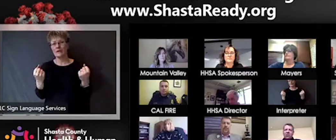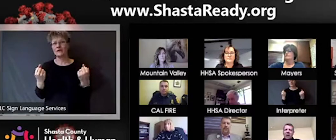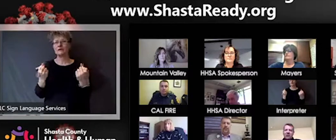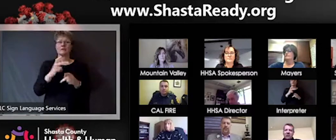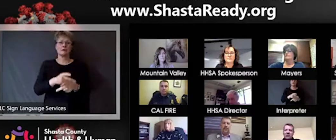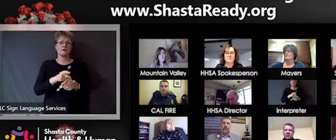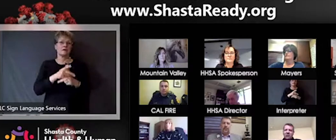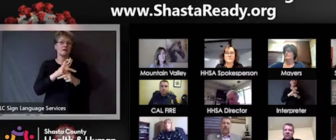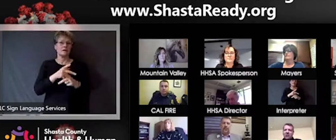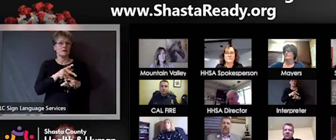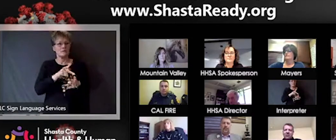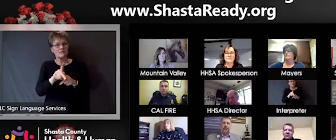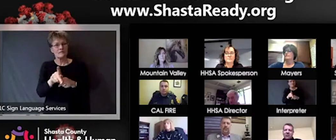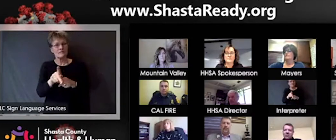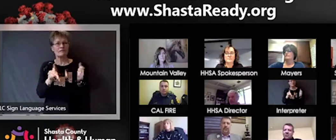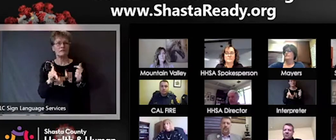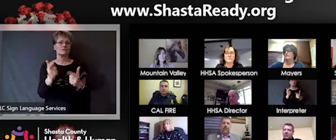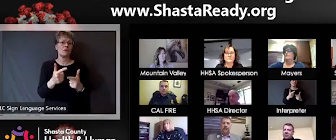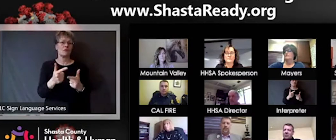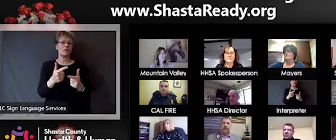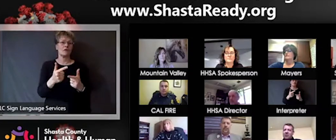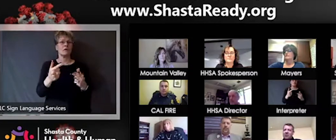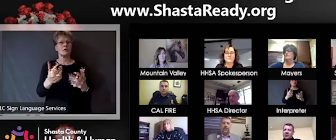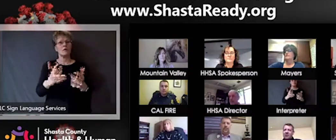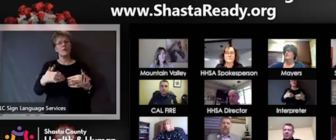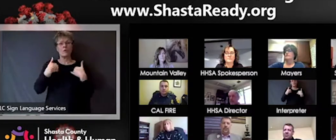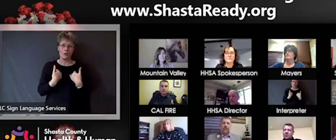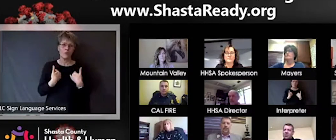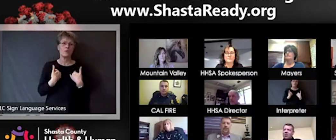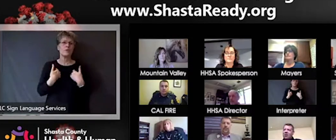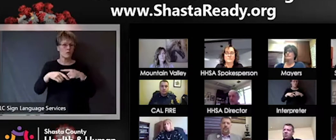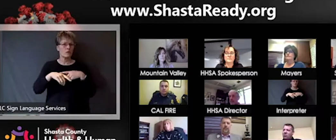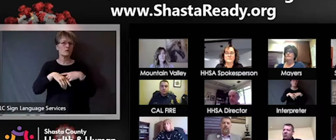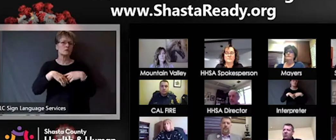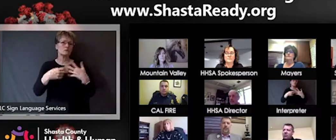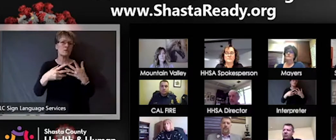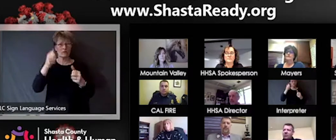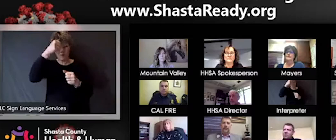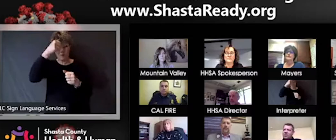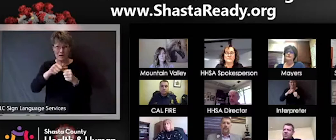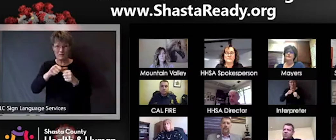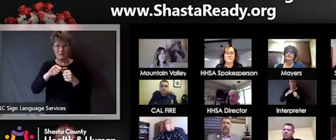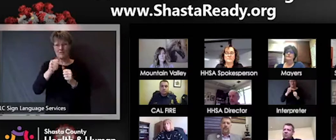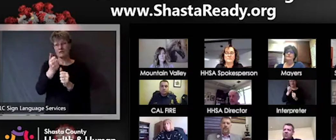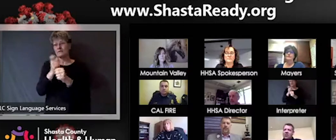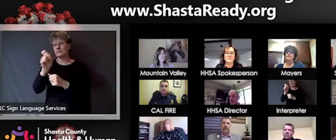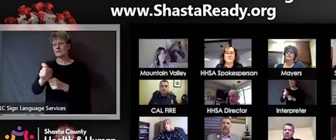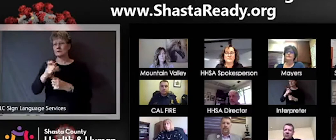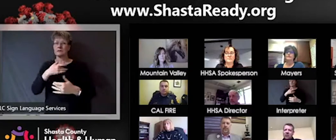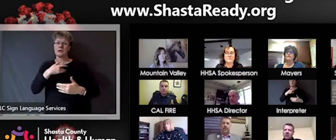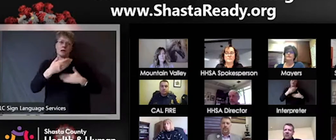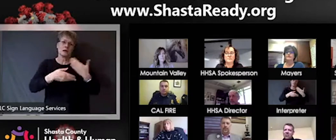be compassionate, to be understanding, and to be patient with each other as we as we work long shifts and as we interact with the community and the